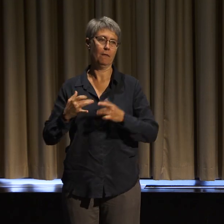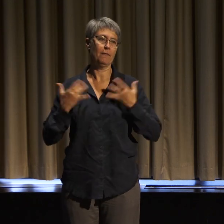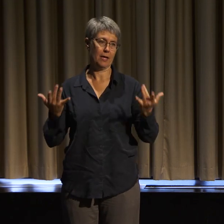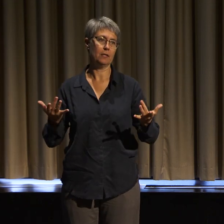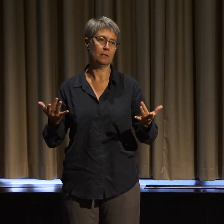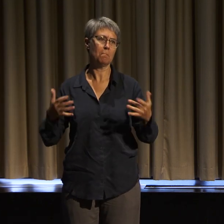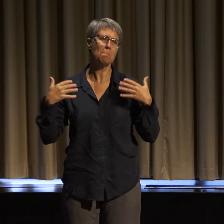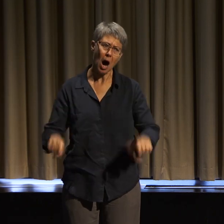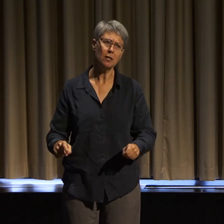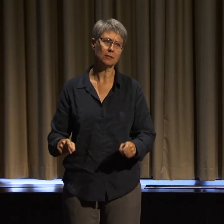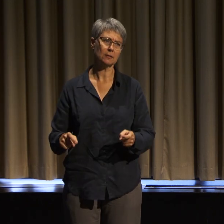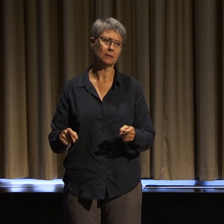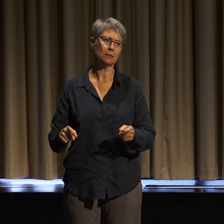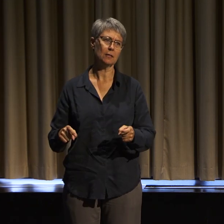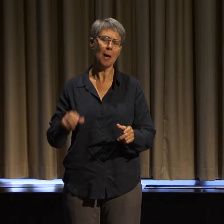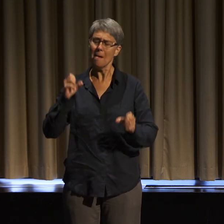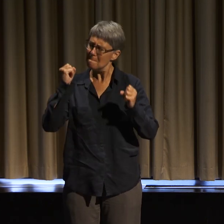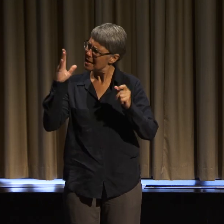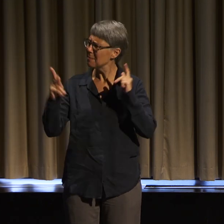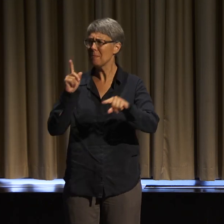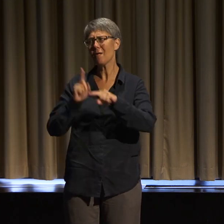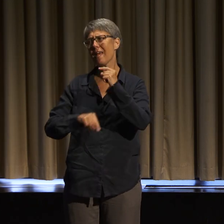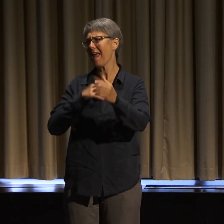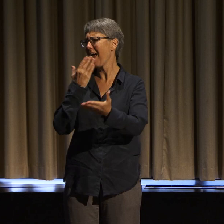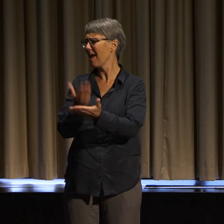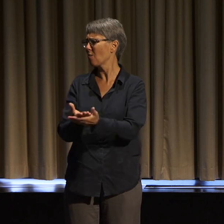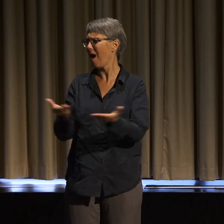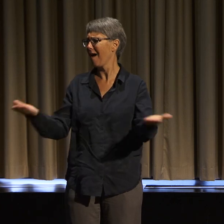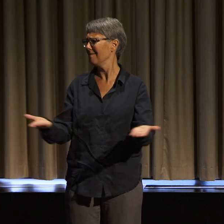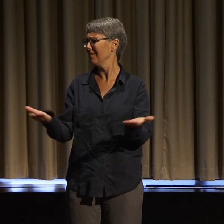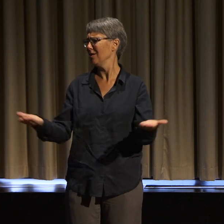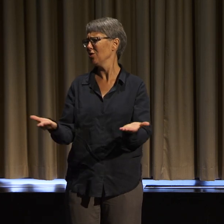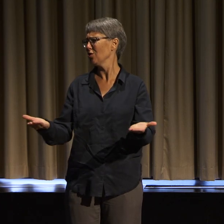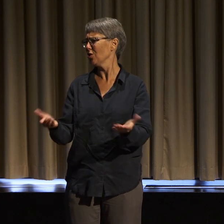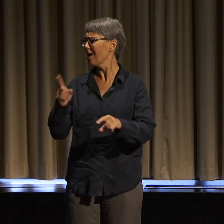And I know that for a lot of us this is our political work,